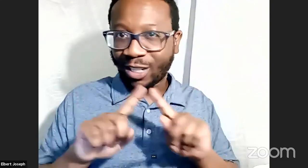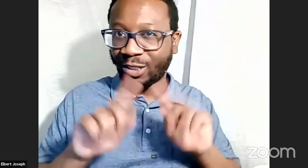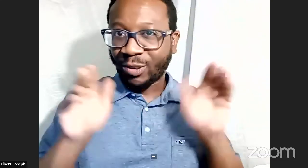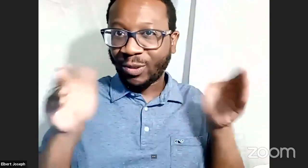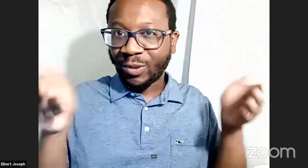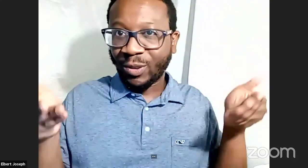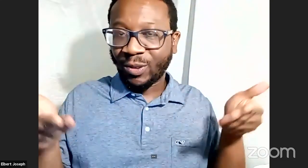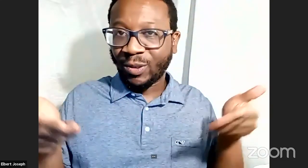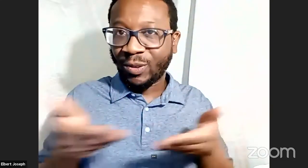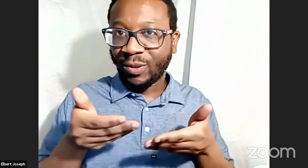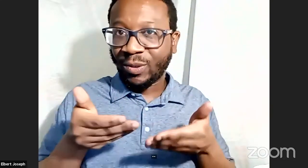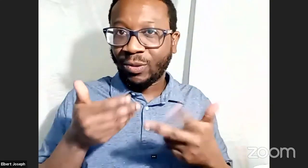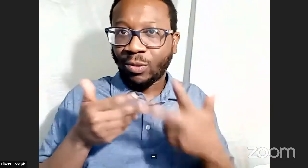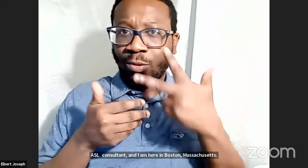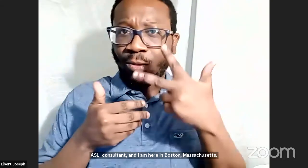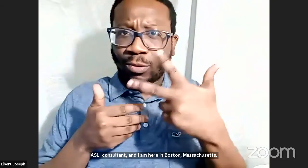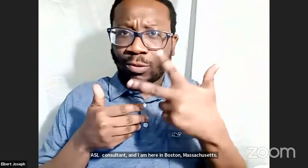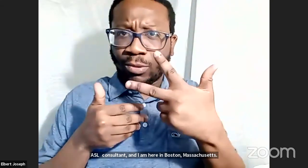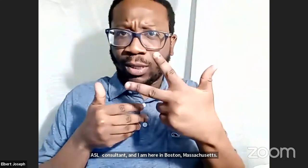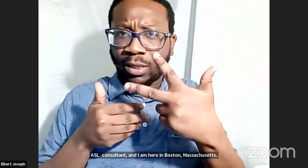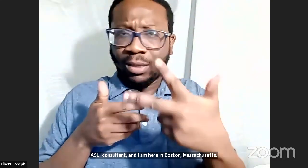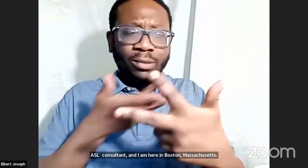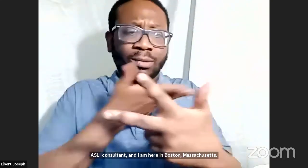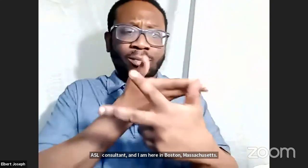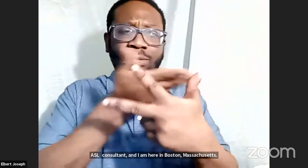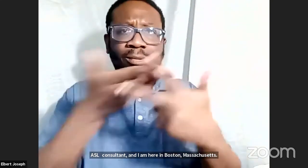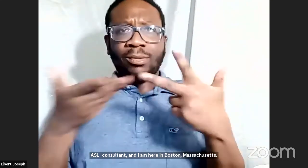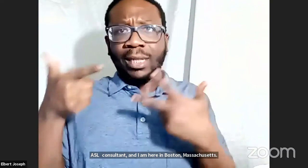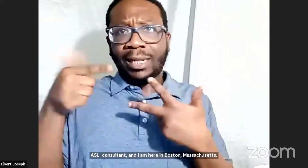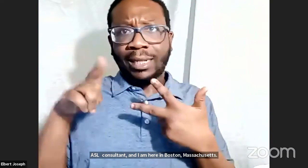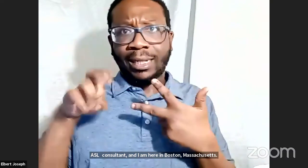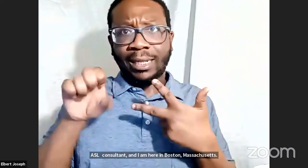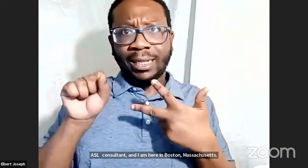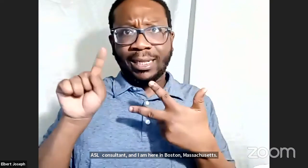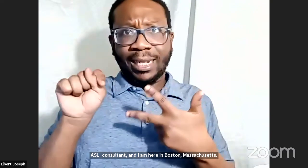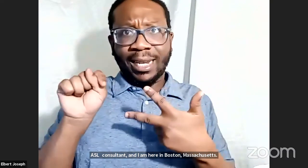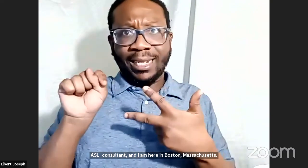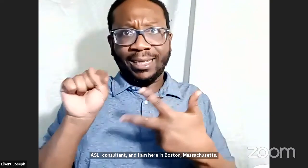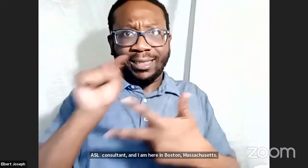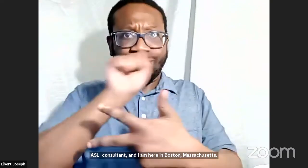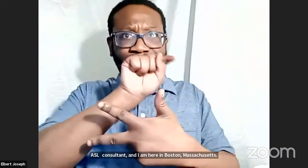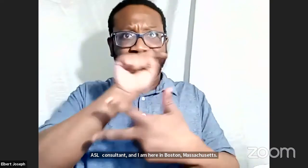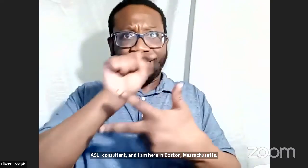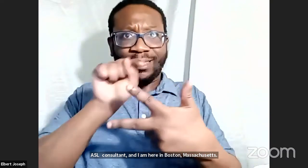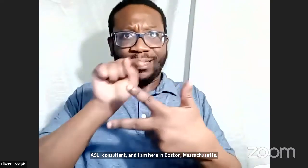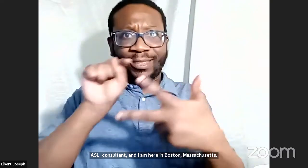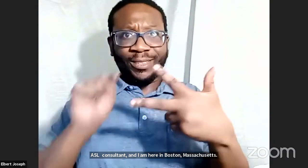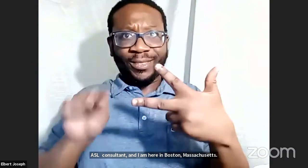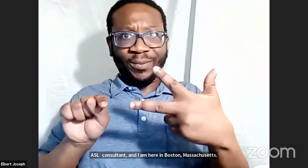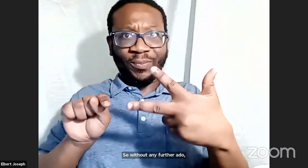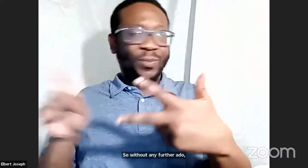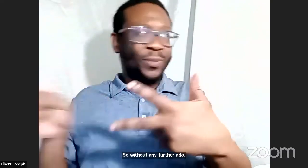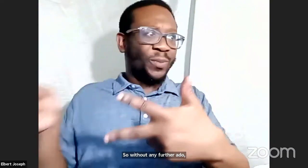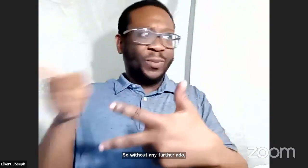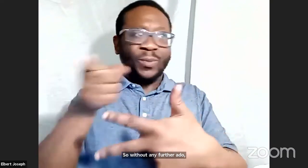So without any further ado, I want to go ahead and introduce our guests for this evening's webinar.